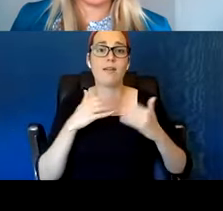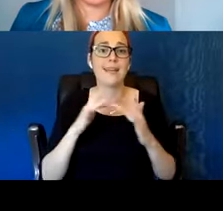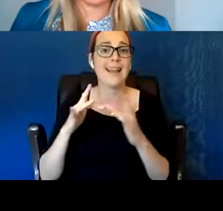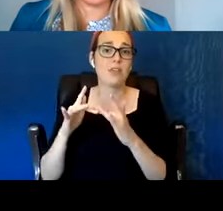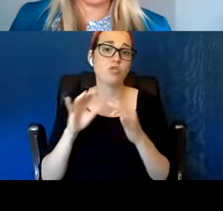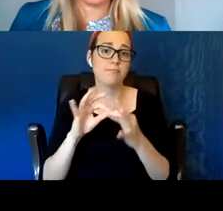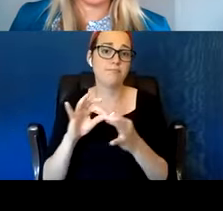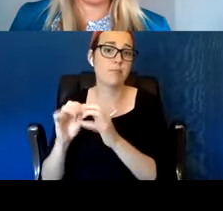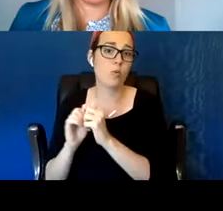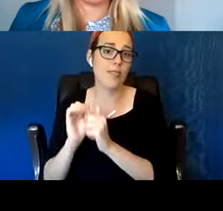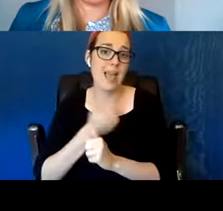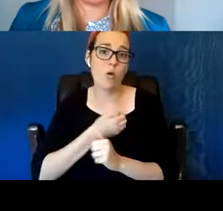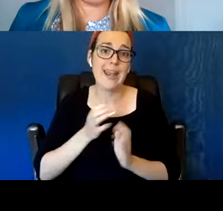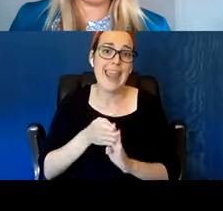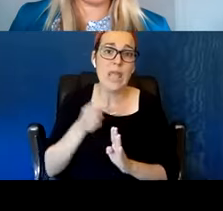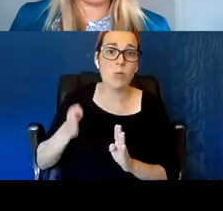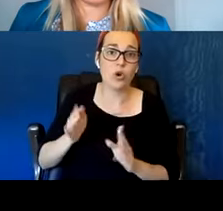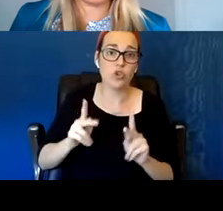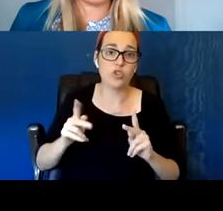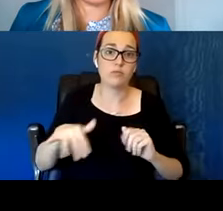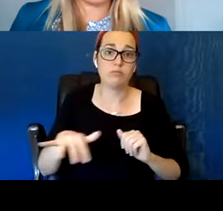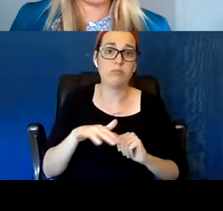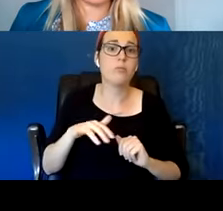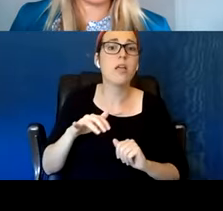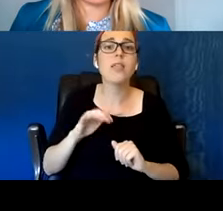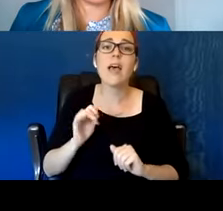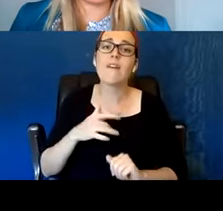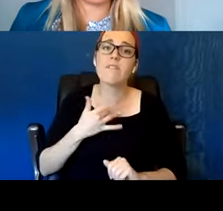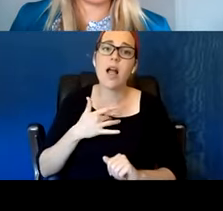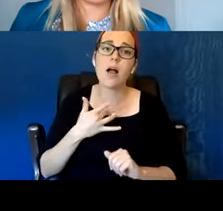That's a miracle for me. And I must say one other thing.